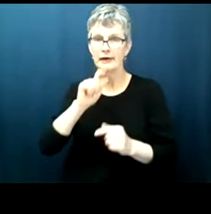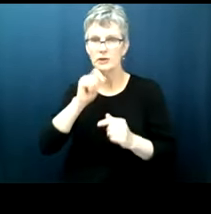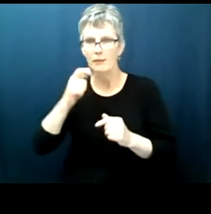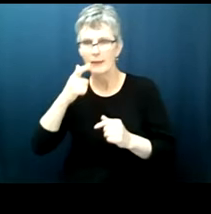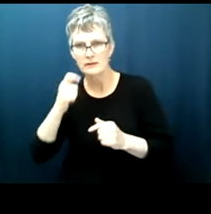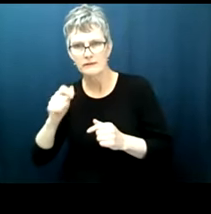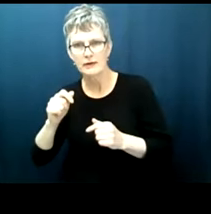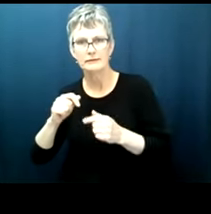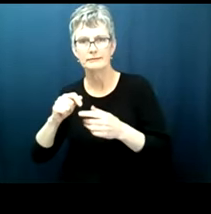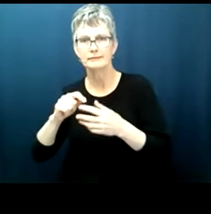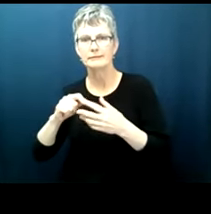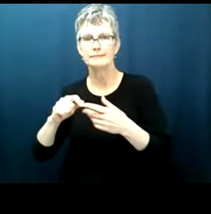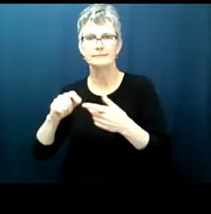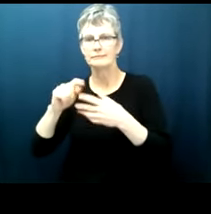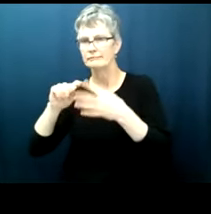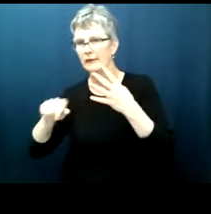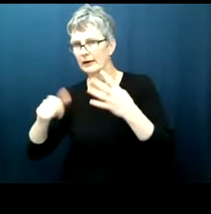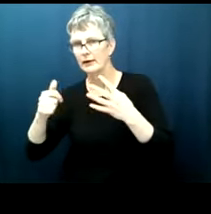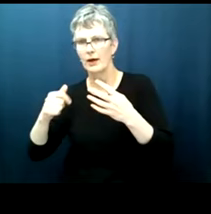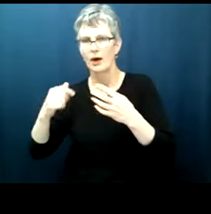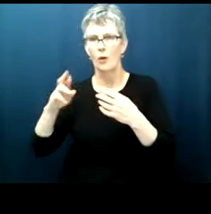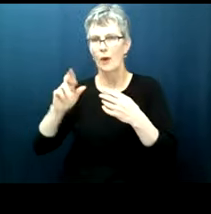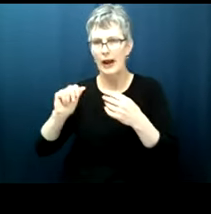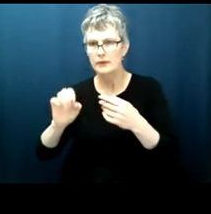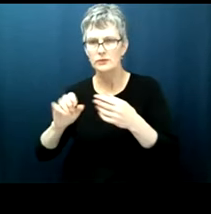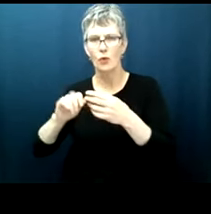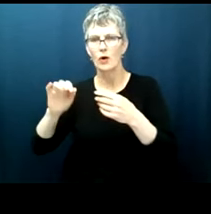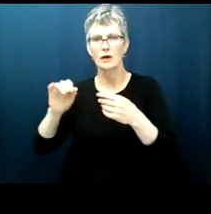simply cannot be approached or denied the kind of amendment that we've put in place in other